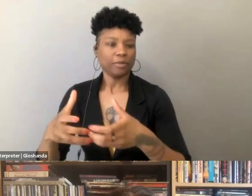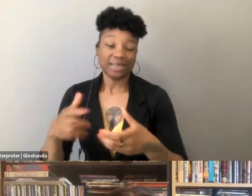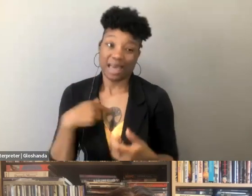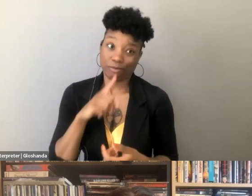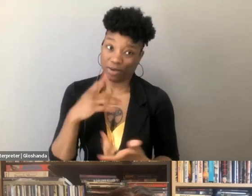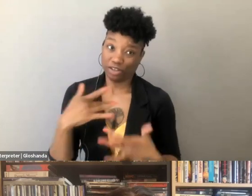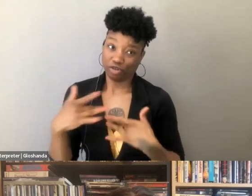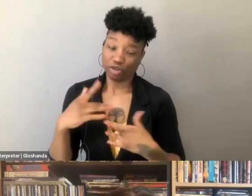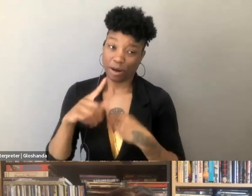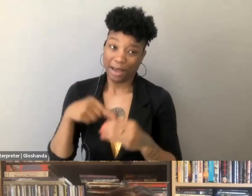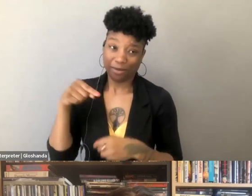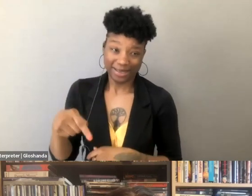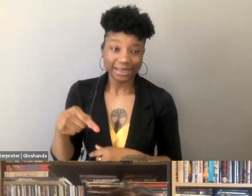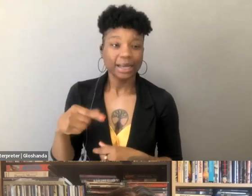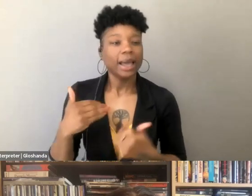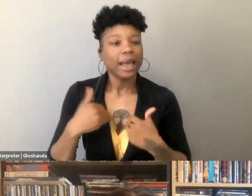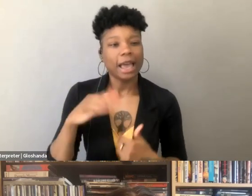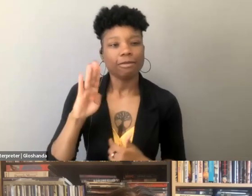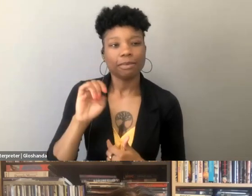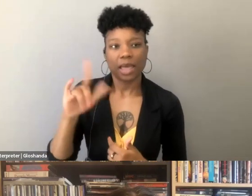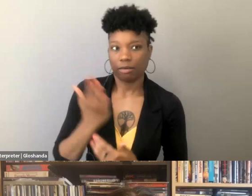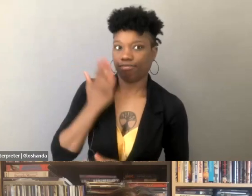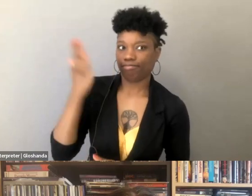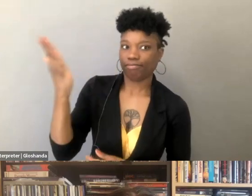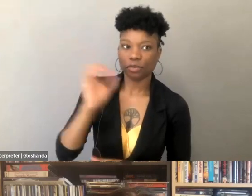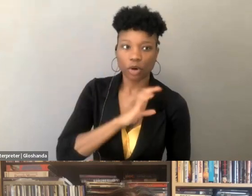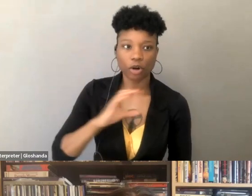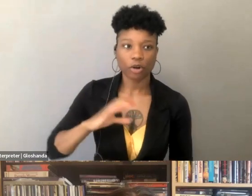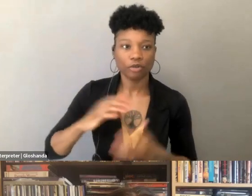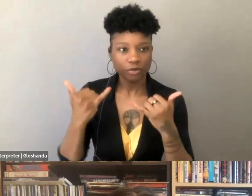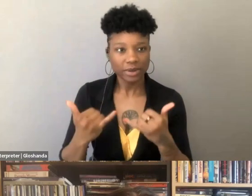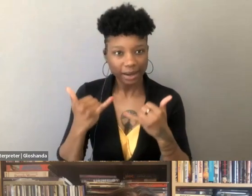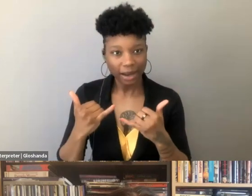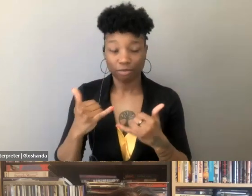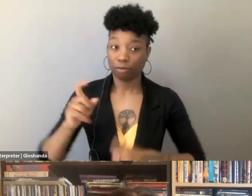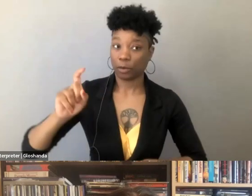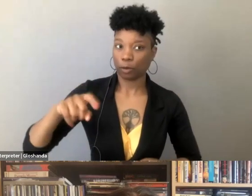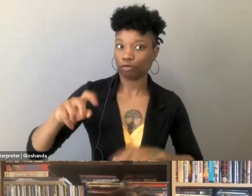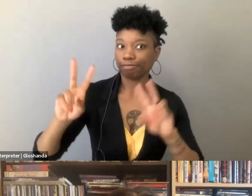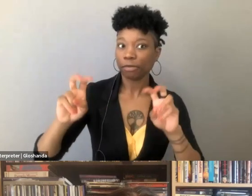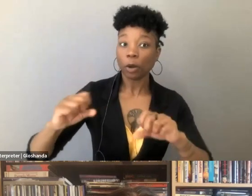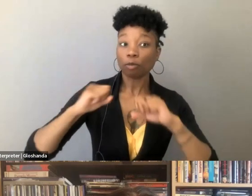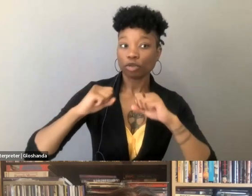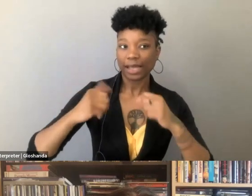I know there's a bill, you know, pending in Congress right now that, you know, is supposed to protect young people online